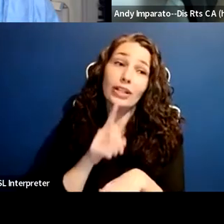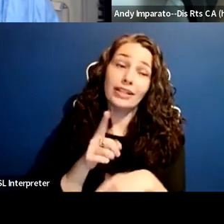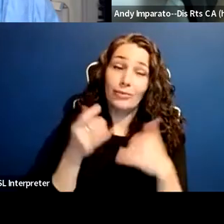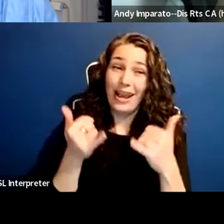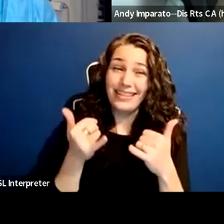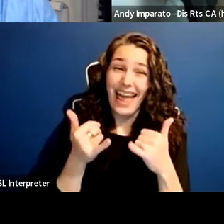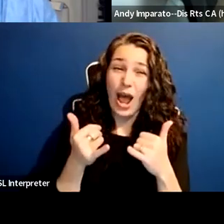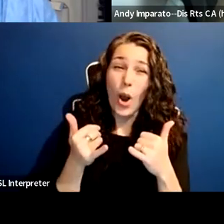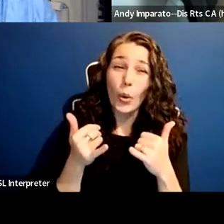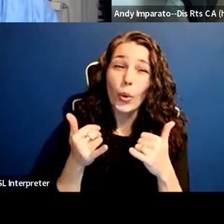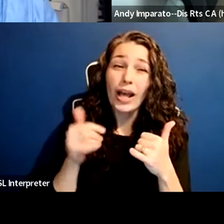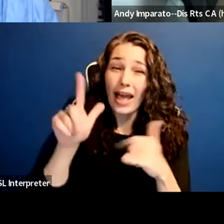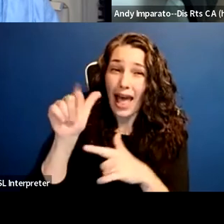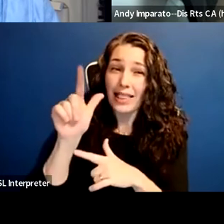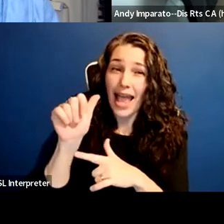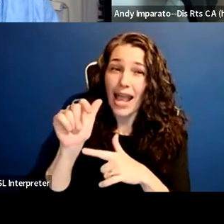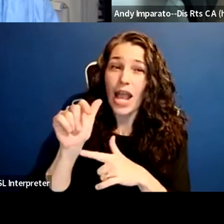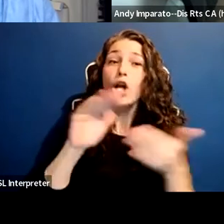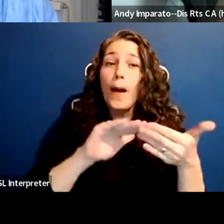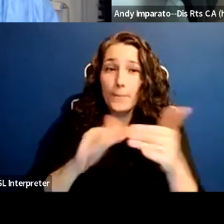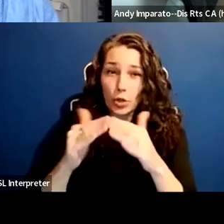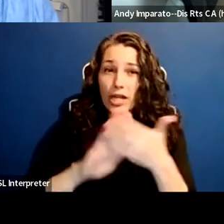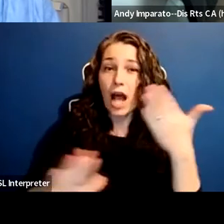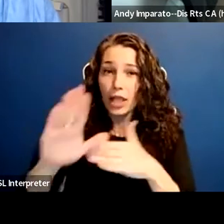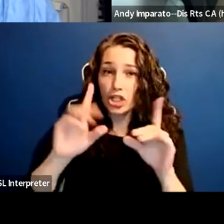bringing a lawsuit that would come before the Supreme Court